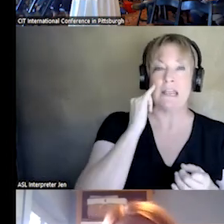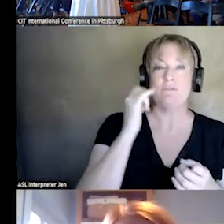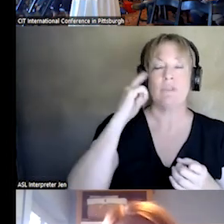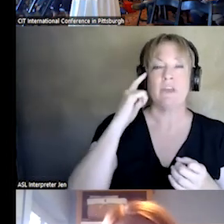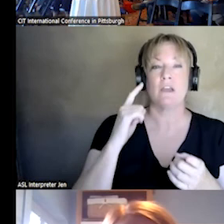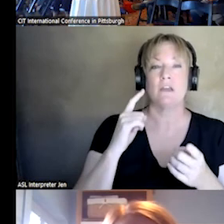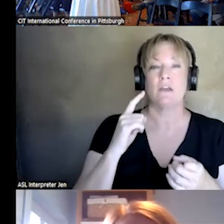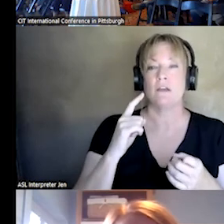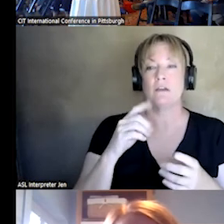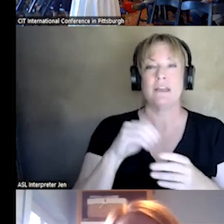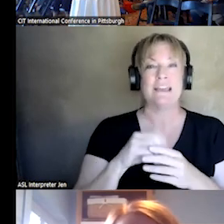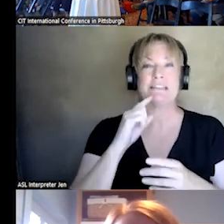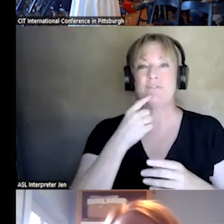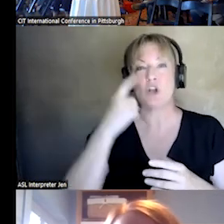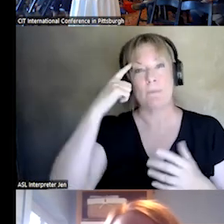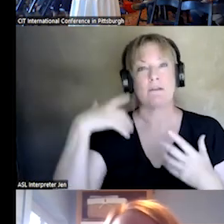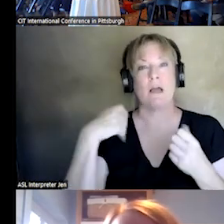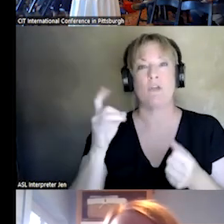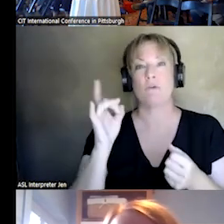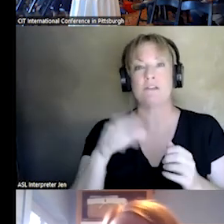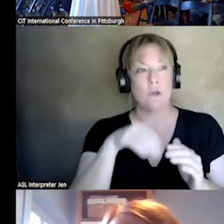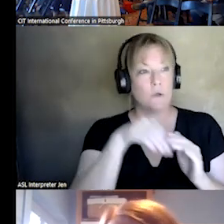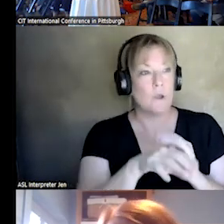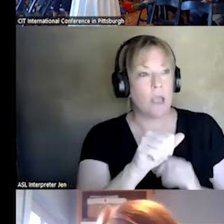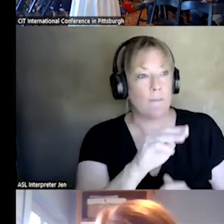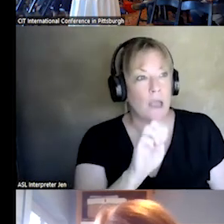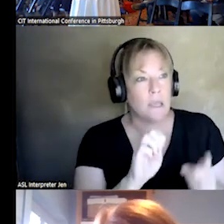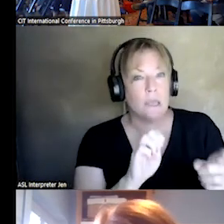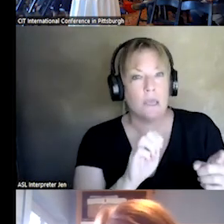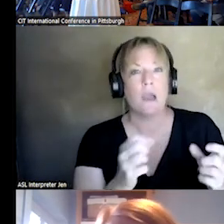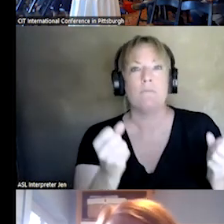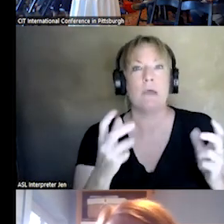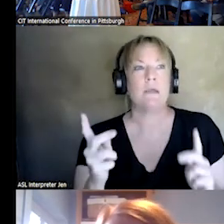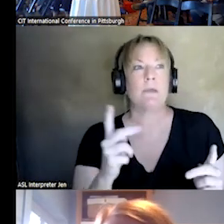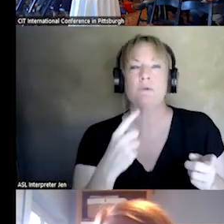SEVERE MENTAL HEALTH CRISIS GOING INTO AME, WHAT A LOT OF OUR PEOPLE REPORT IS THAT